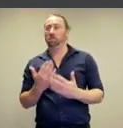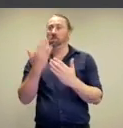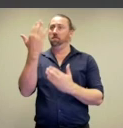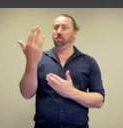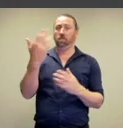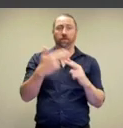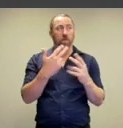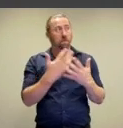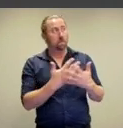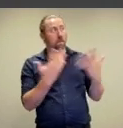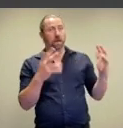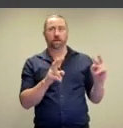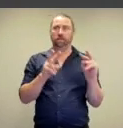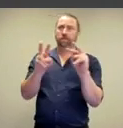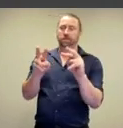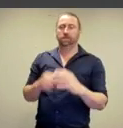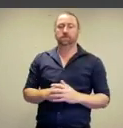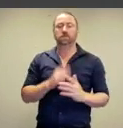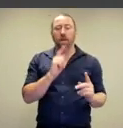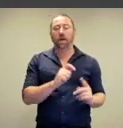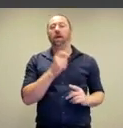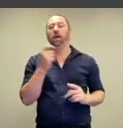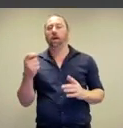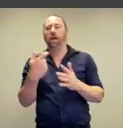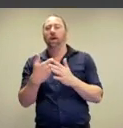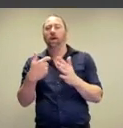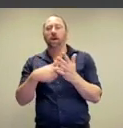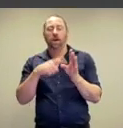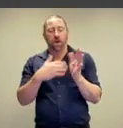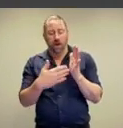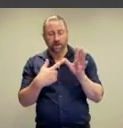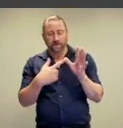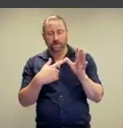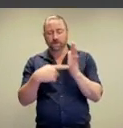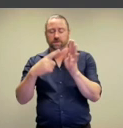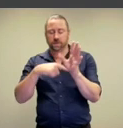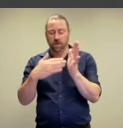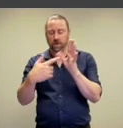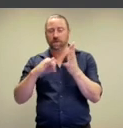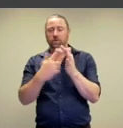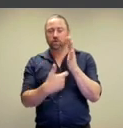something that's on public display.